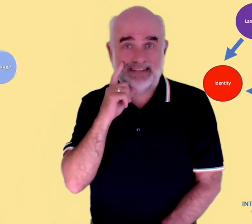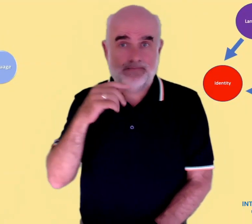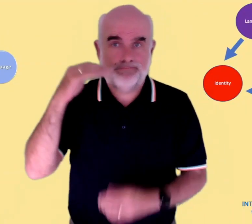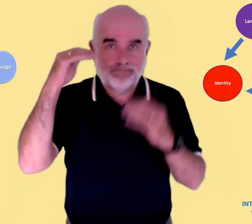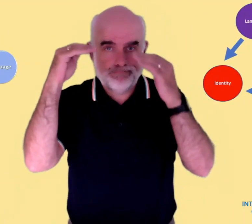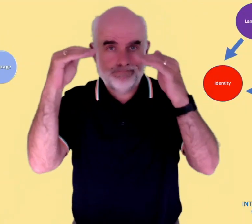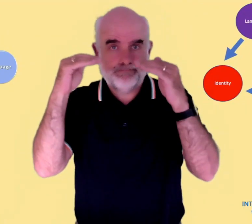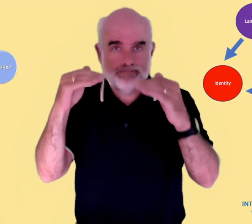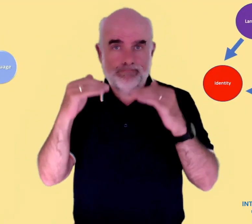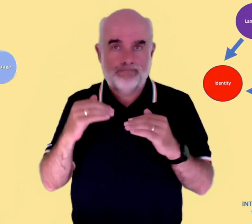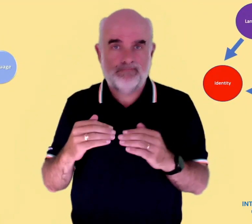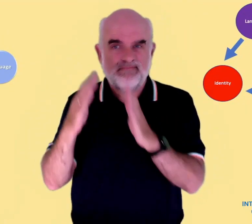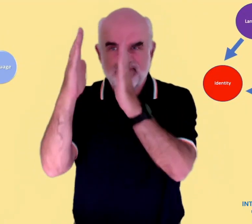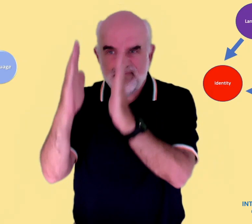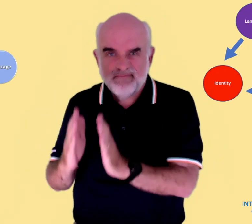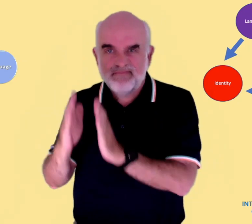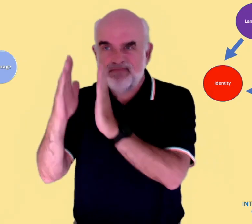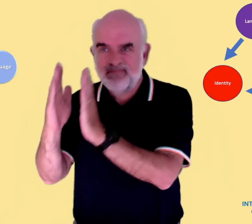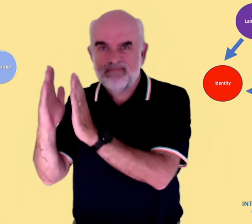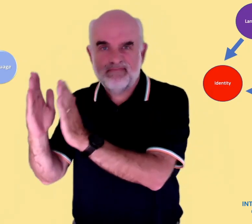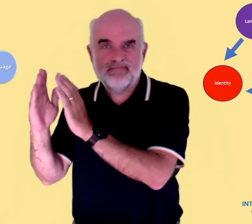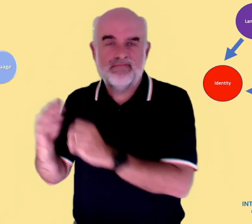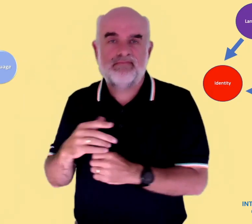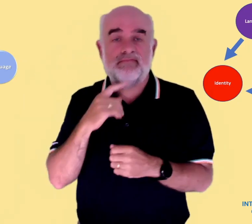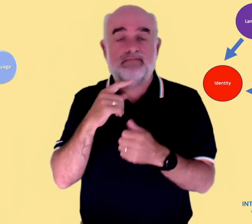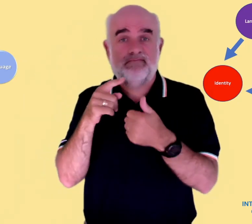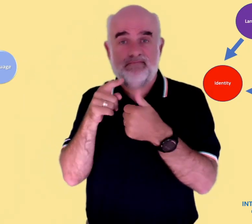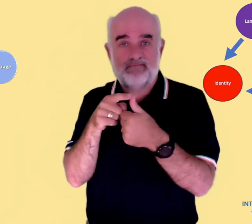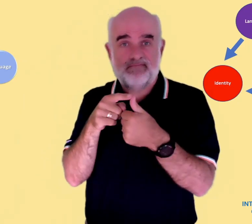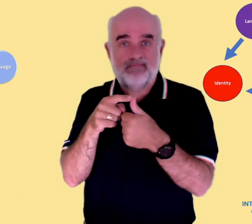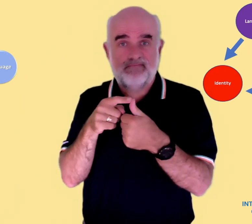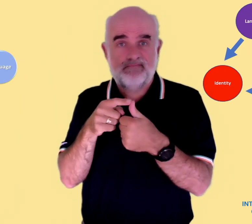As you can see, the table lists a set of statements, and you can see the various answers in